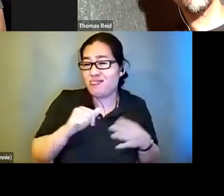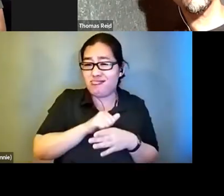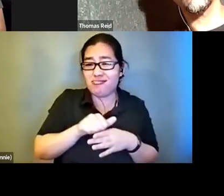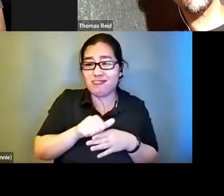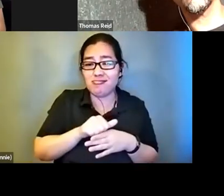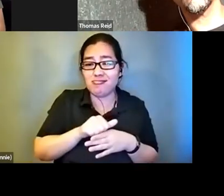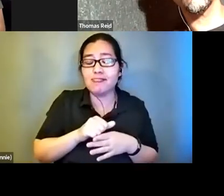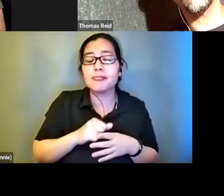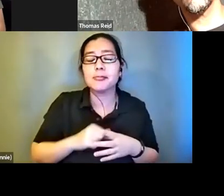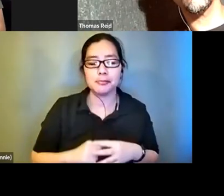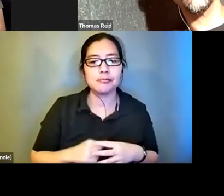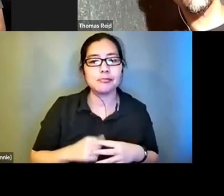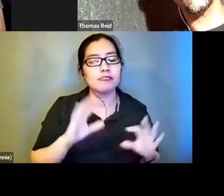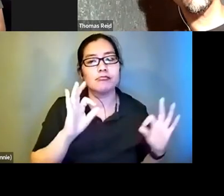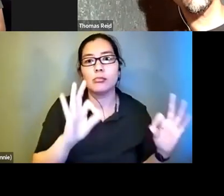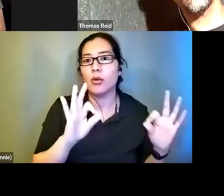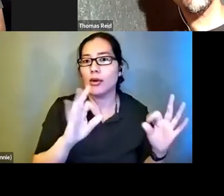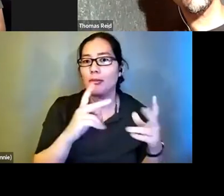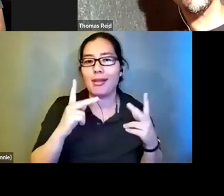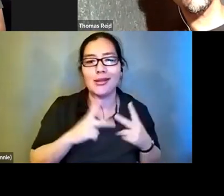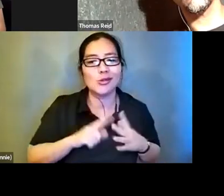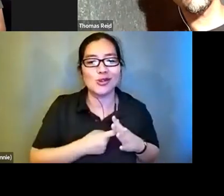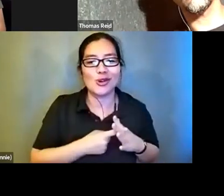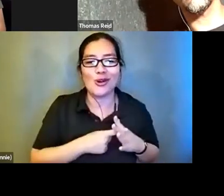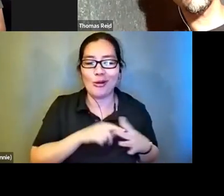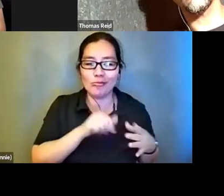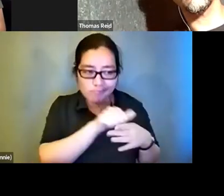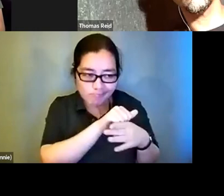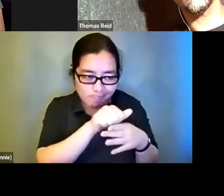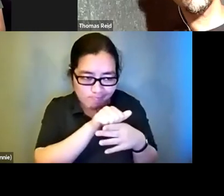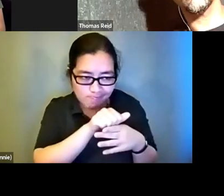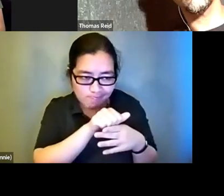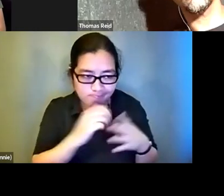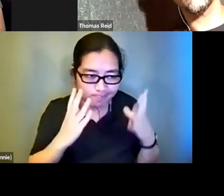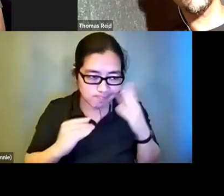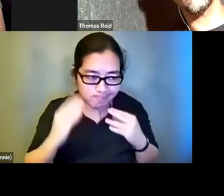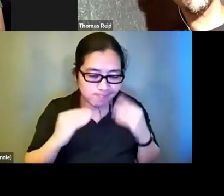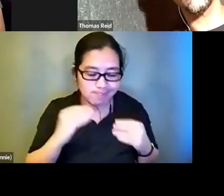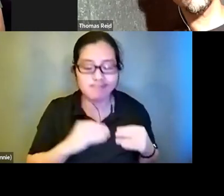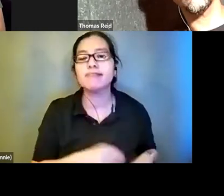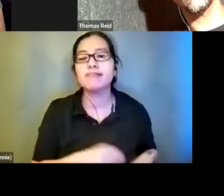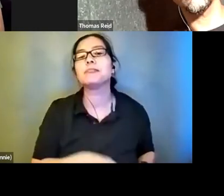place to practice. So there are other places and other ways to do it